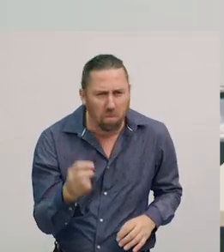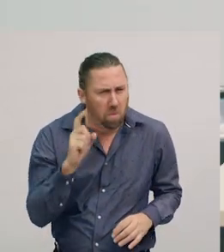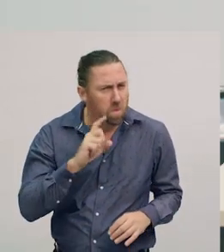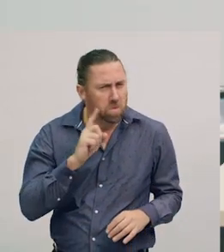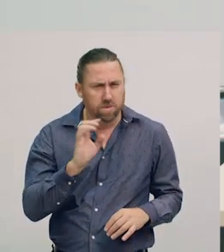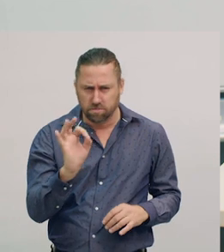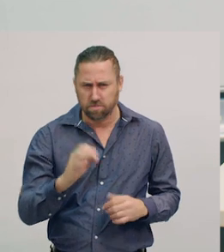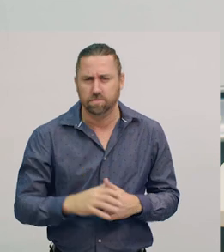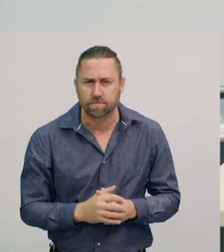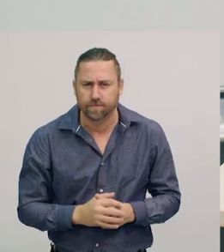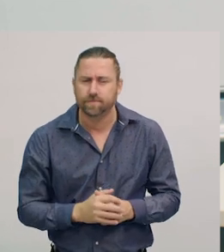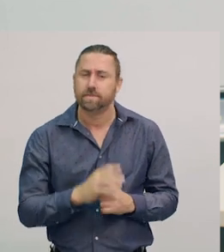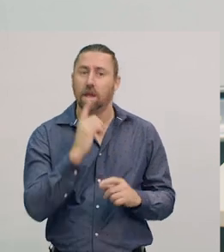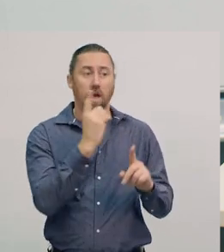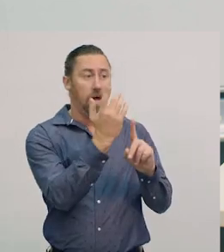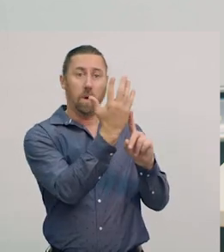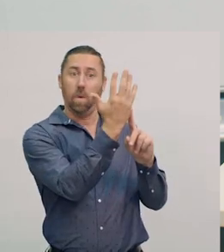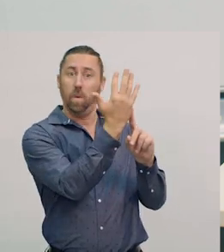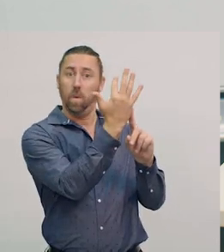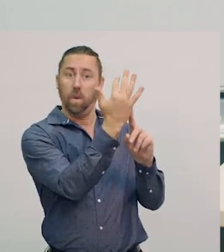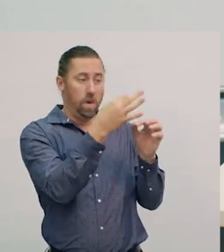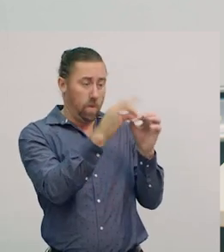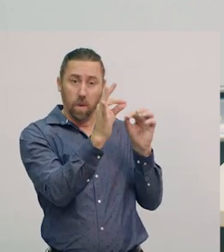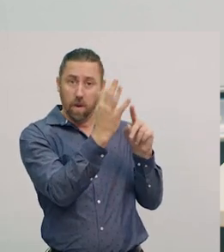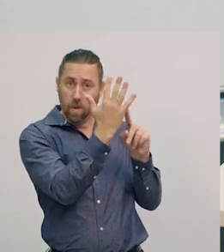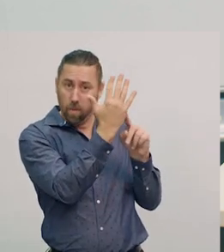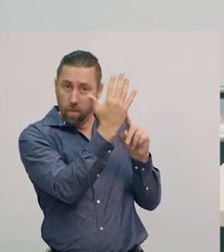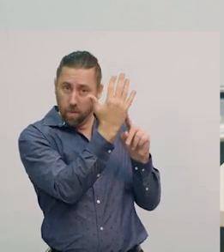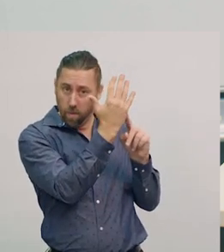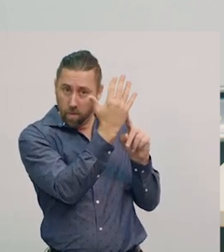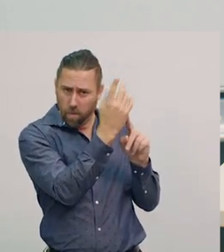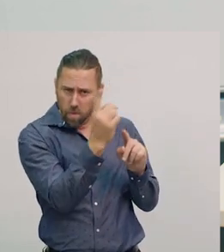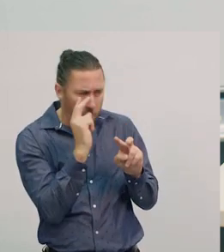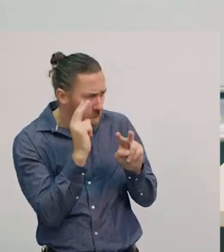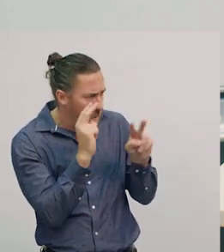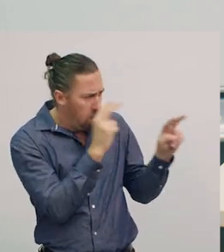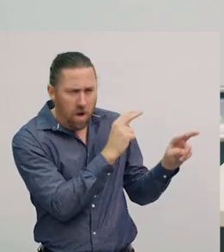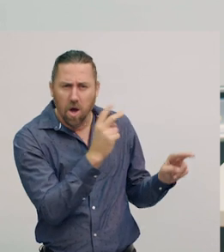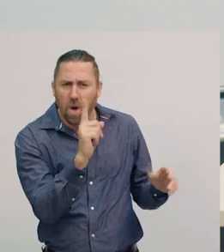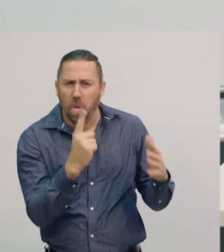When I light the candle, look closely and see what happens.